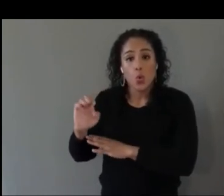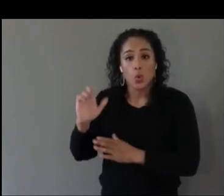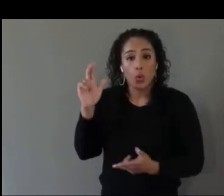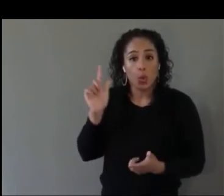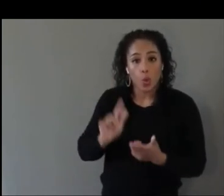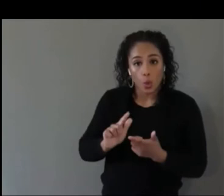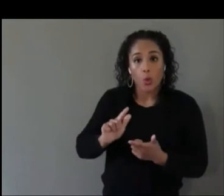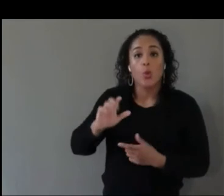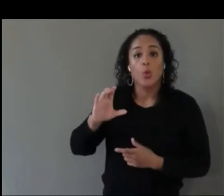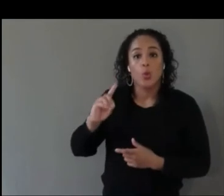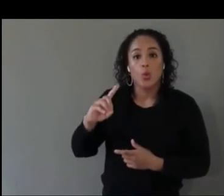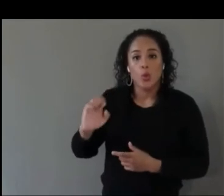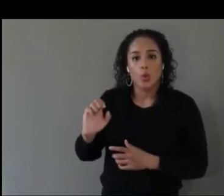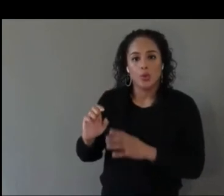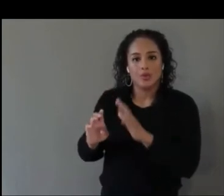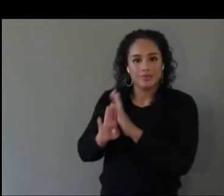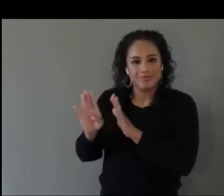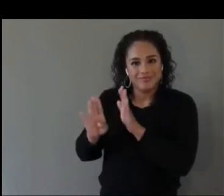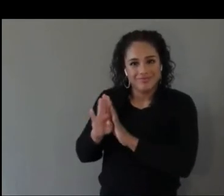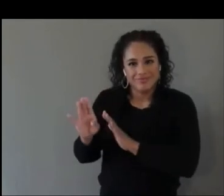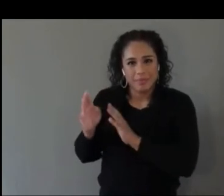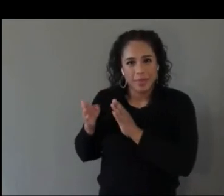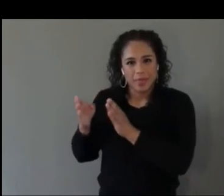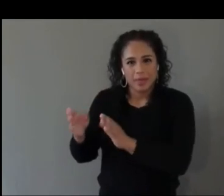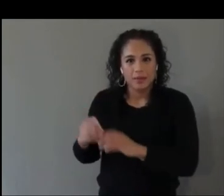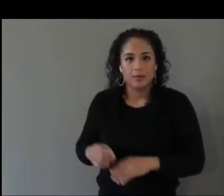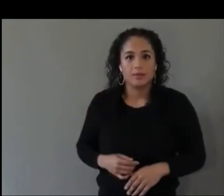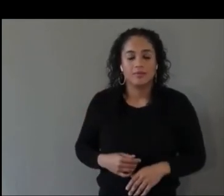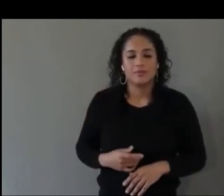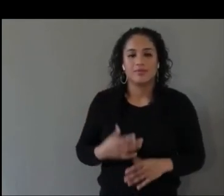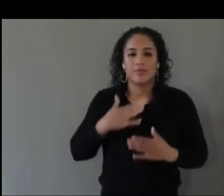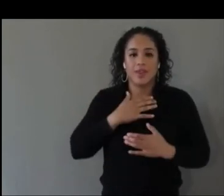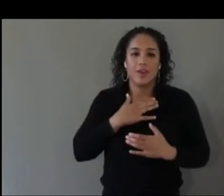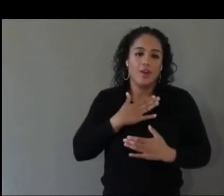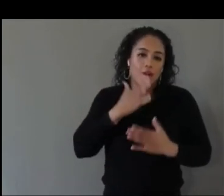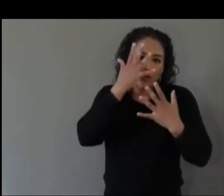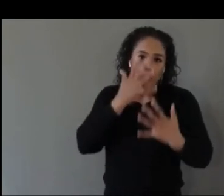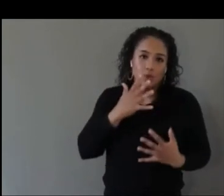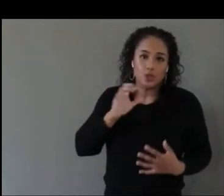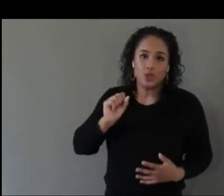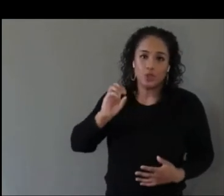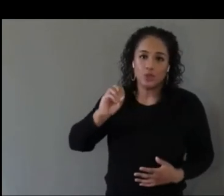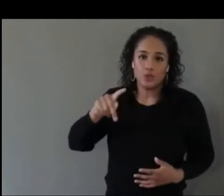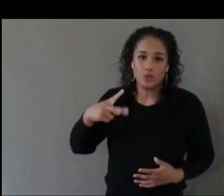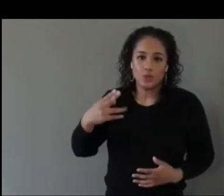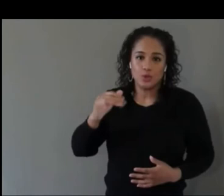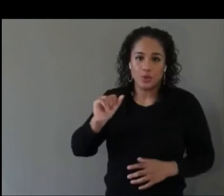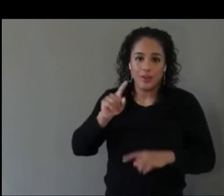I know Sophia is not able to make it for the Q&A. So I'll had this on to Ashley first.